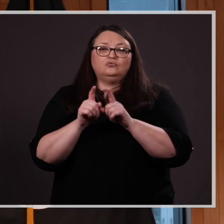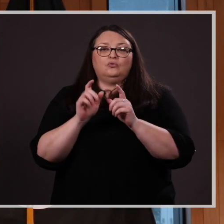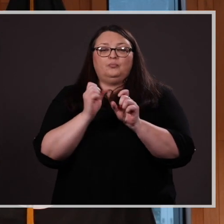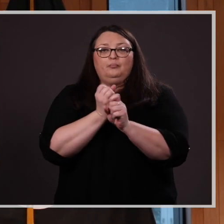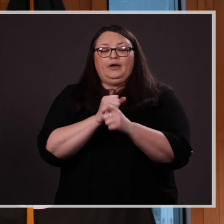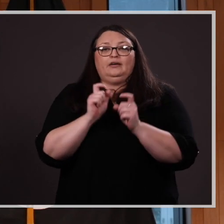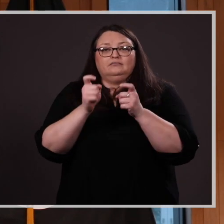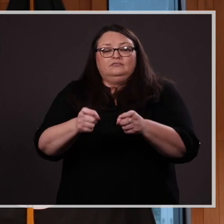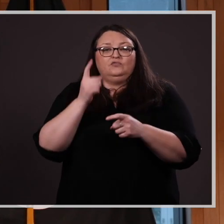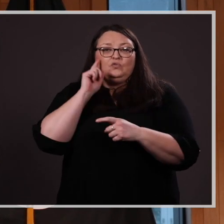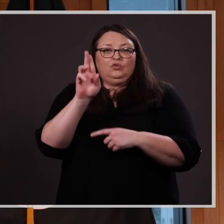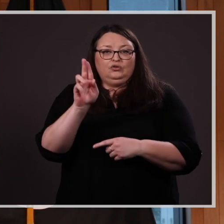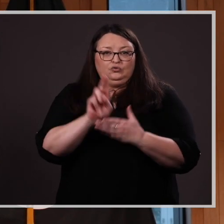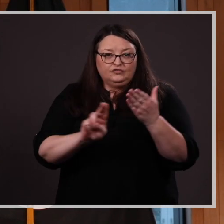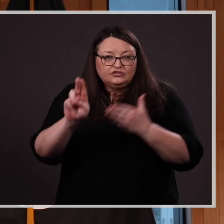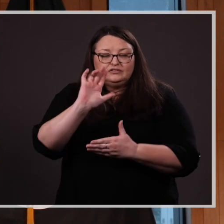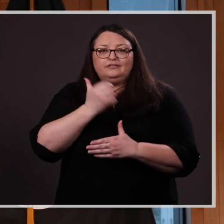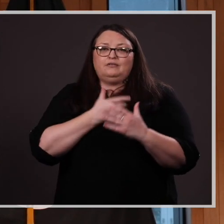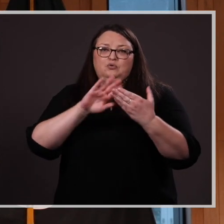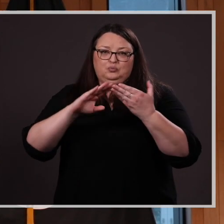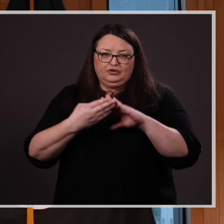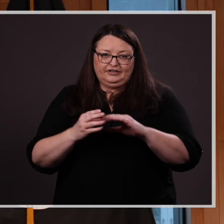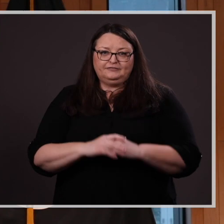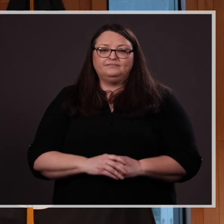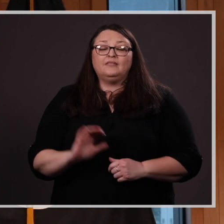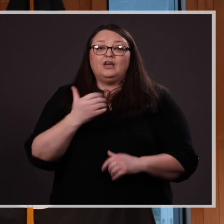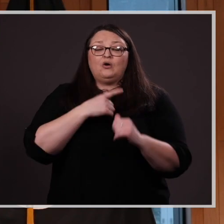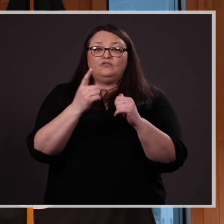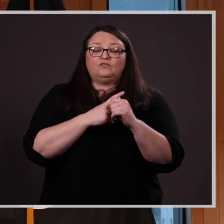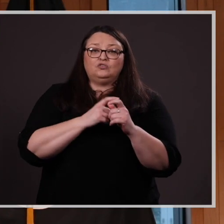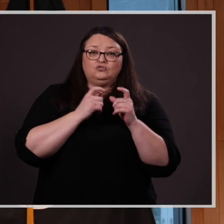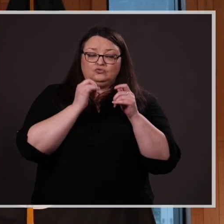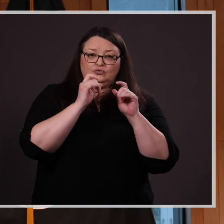and community. Our first award goes to Andrea Daves.